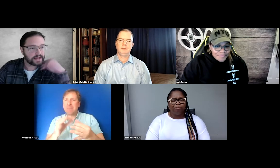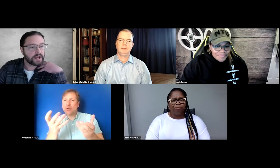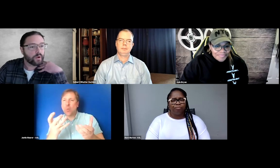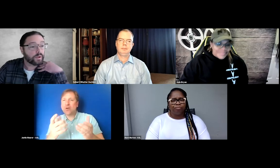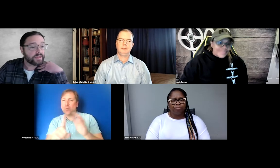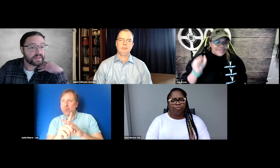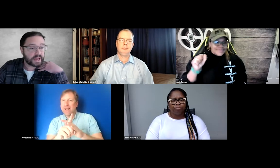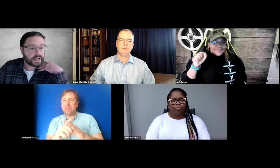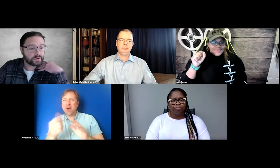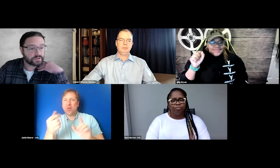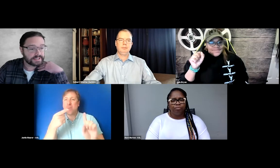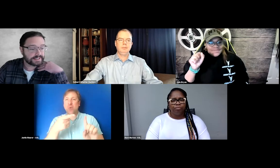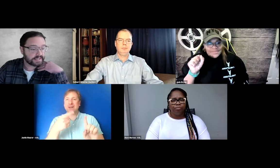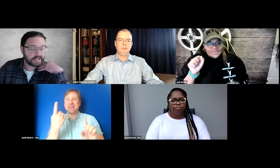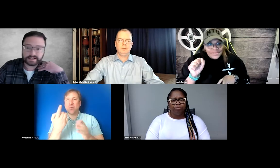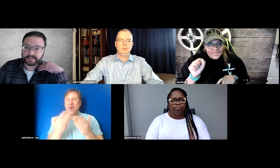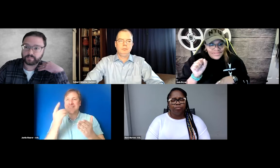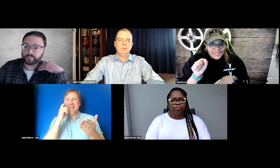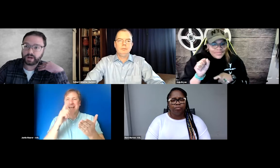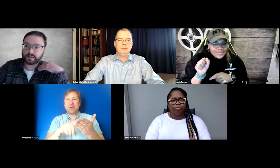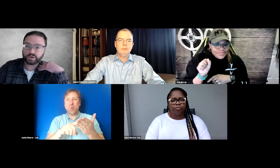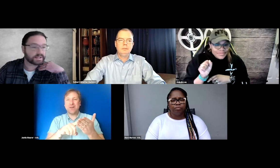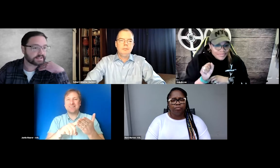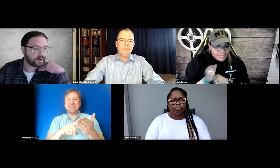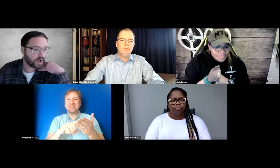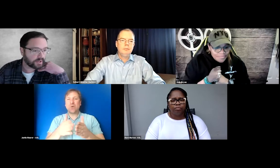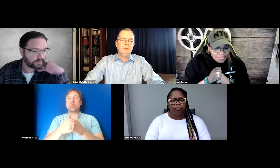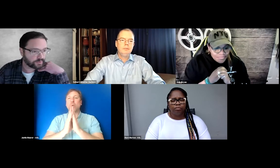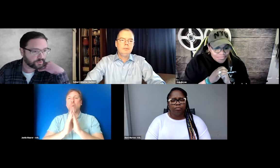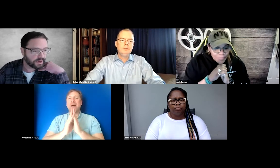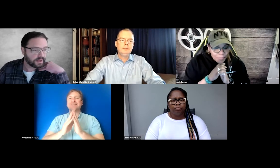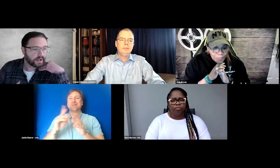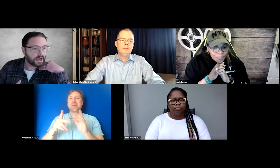And one thing that I did see in some requests that are coming through